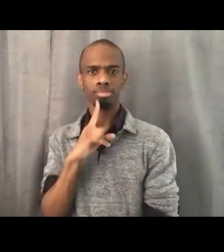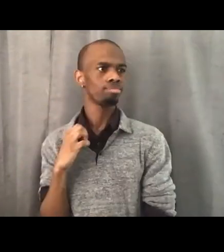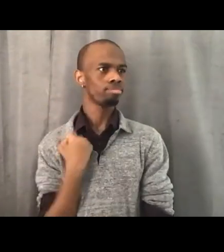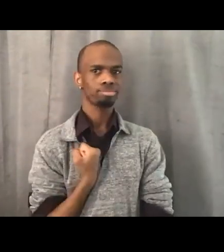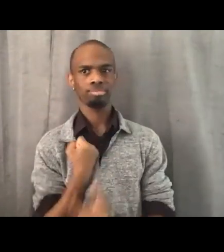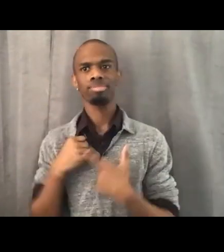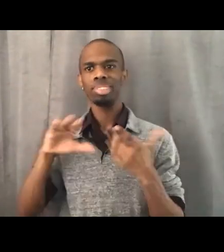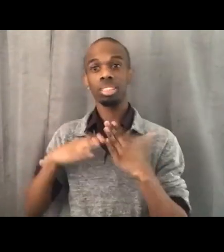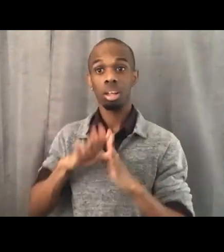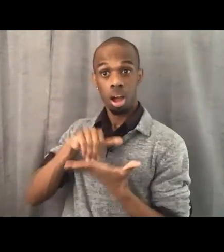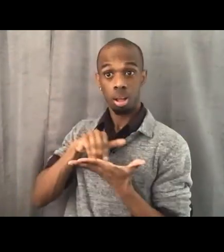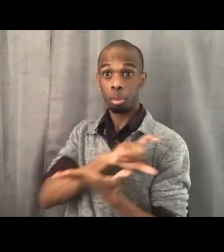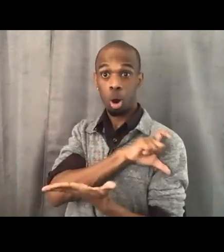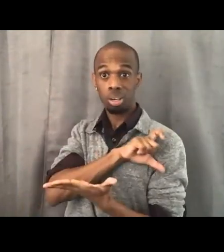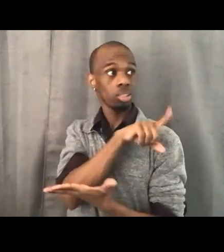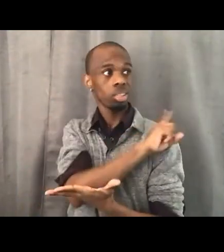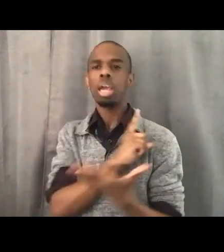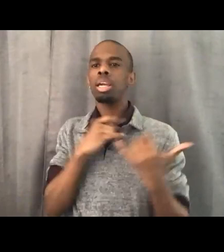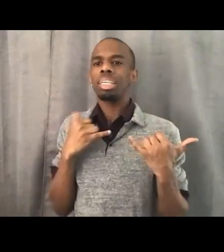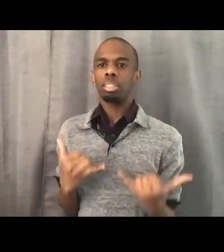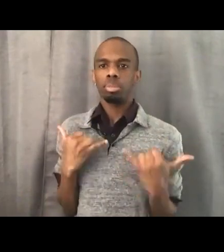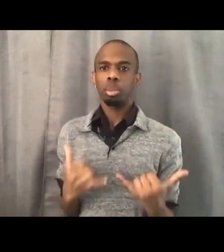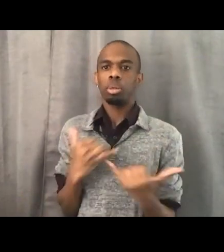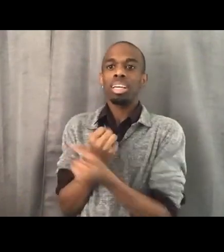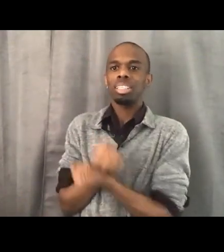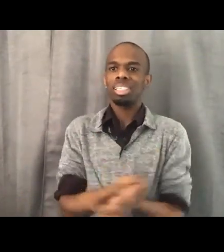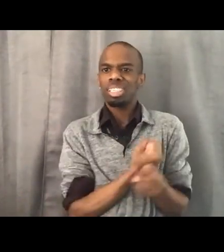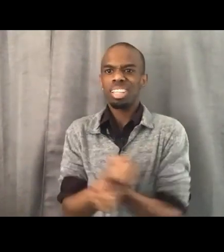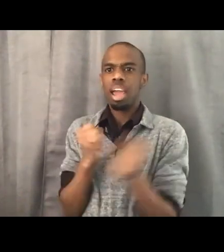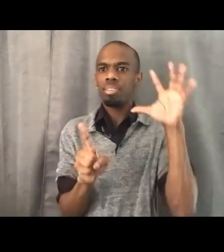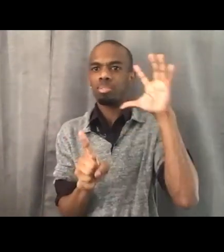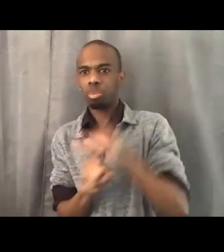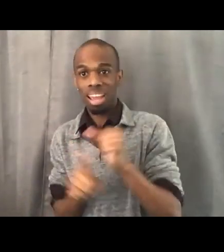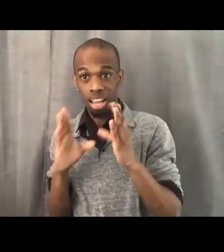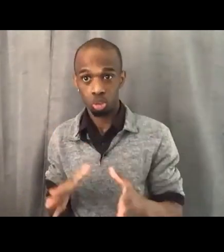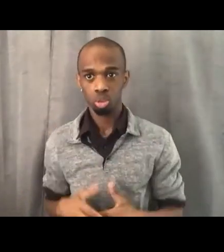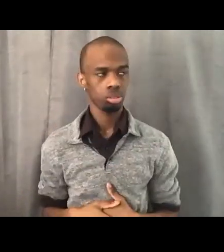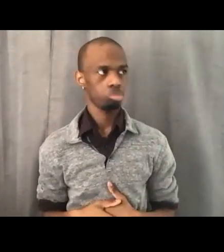contemporary slave catchers. Where they absolutely invade and oppress